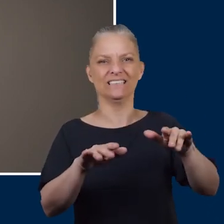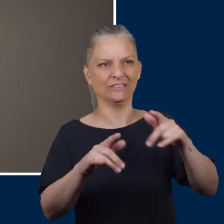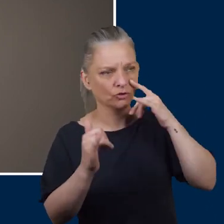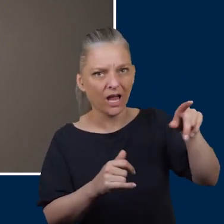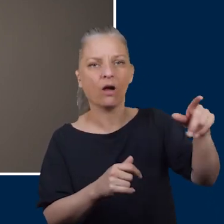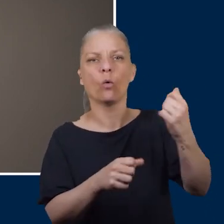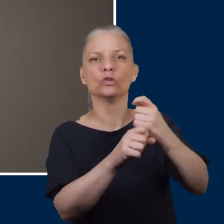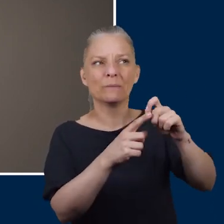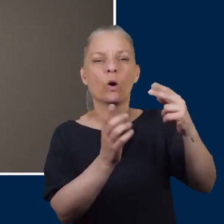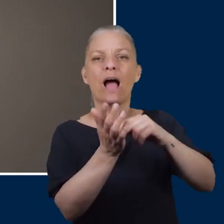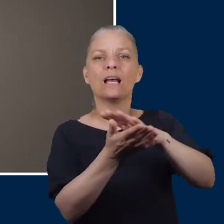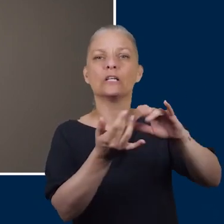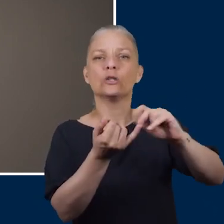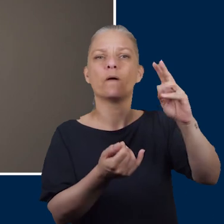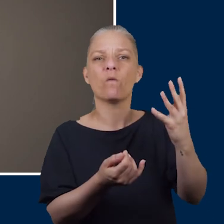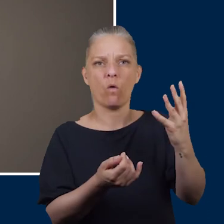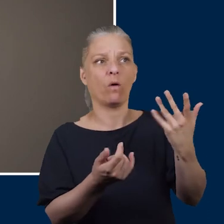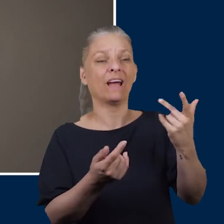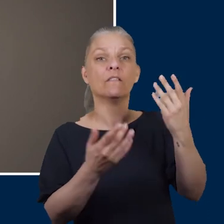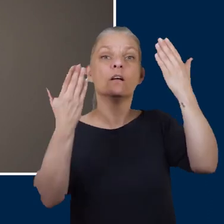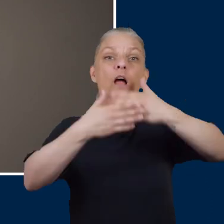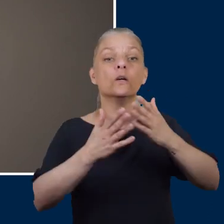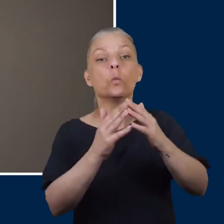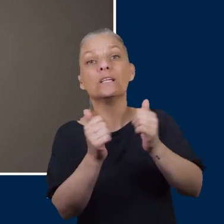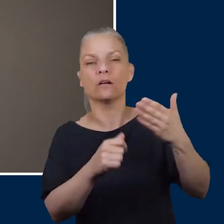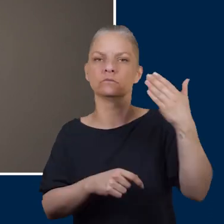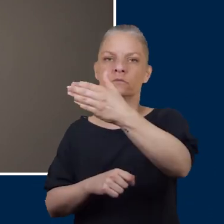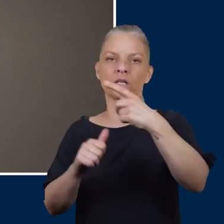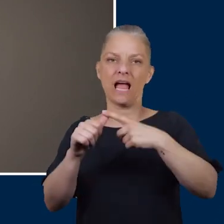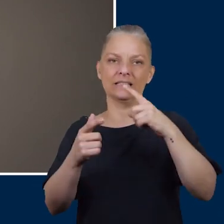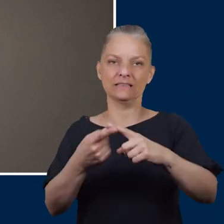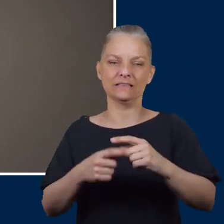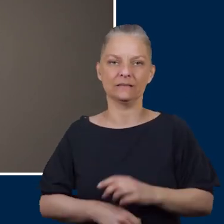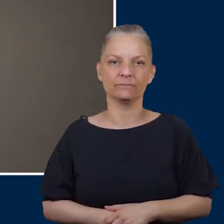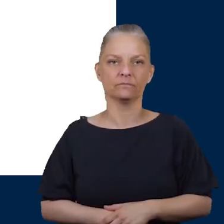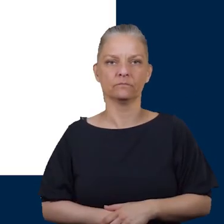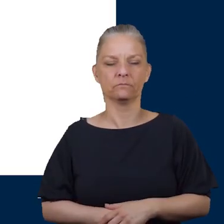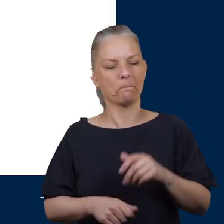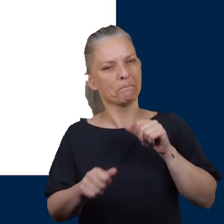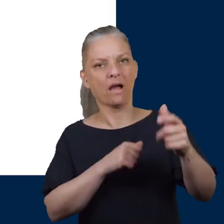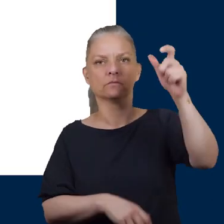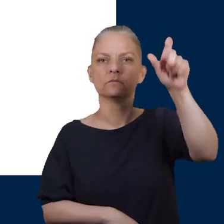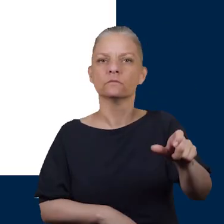NHS 24 or if it is at night or over the weekend you should go to A&E. It's better to have someone